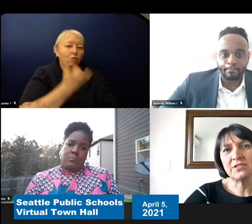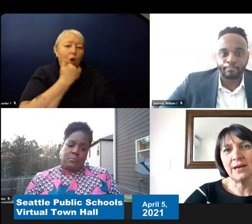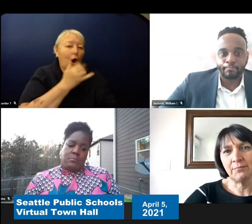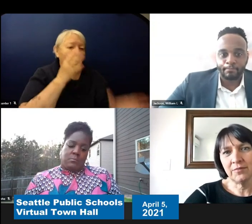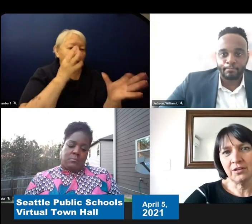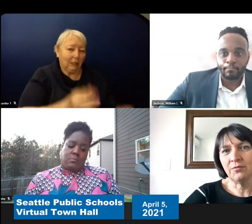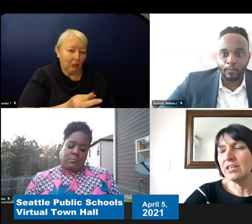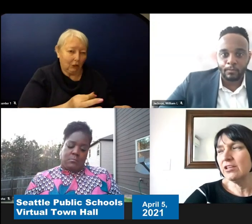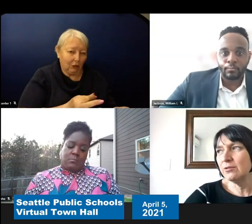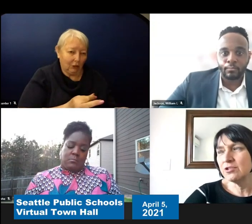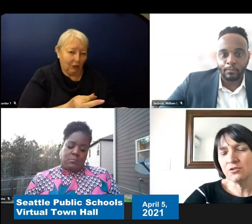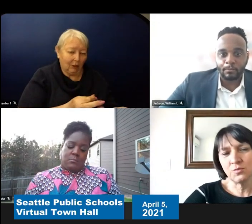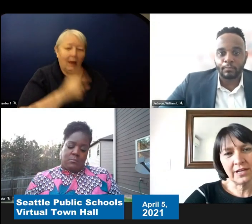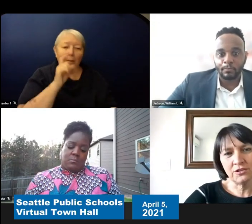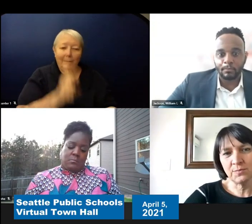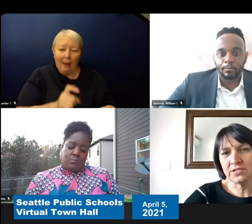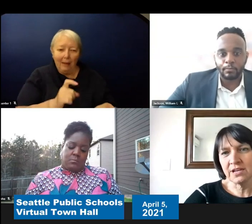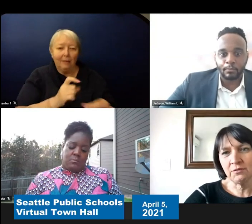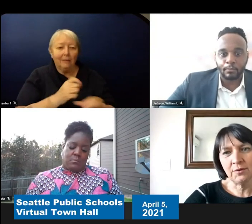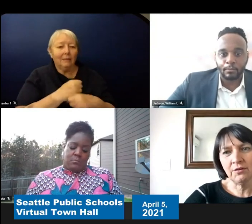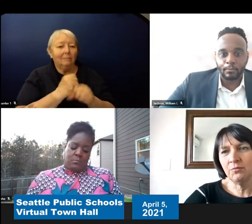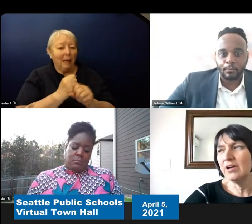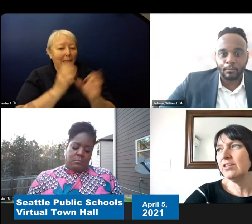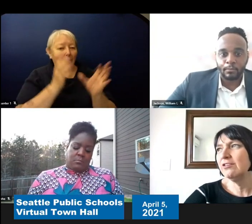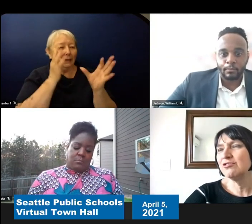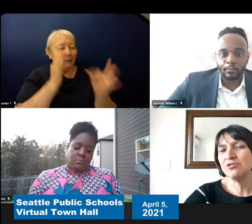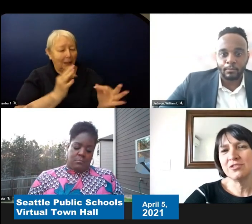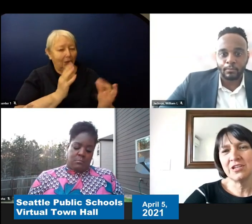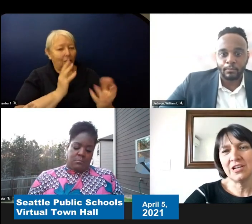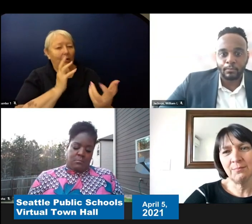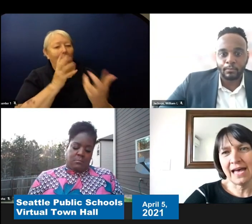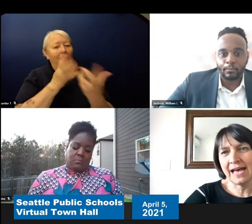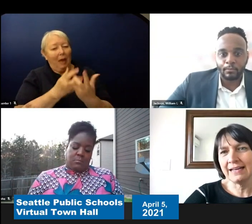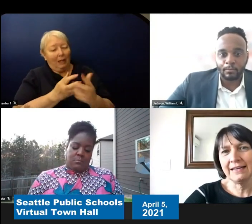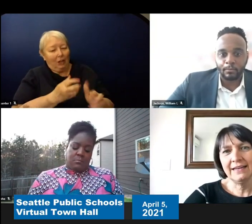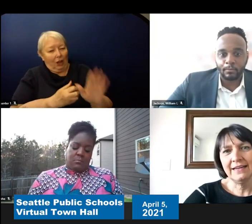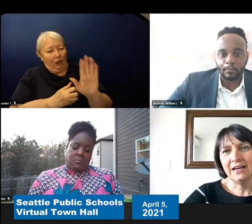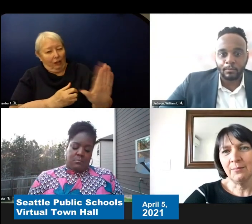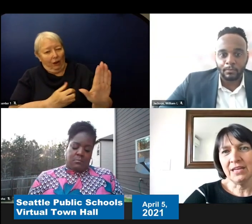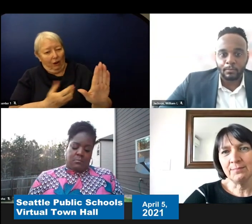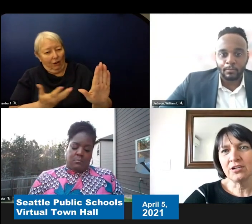You know whether you choose 100 percent remote. Whether you choose to come back in-person